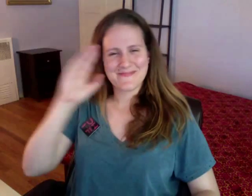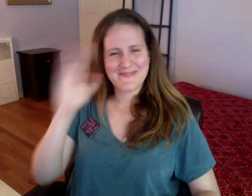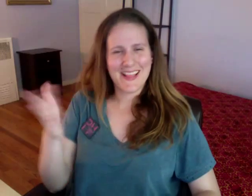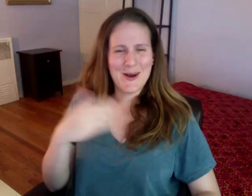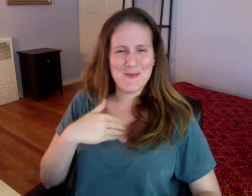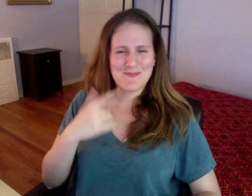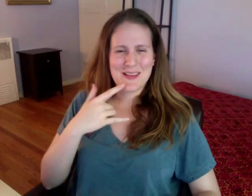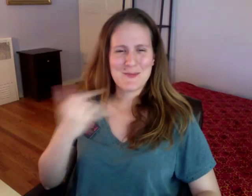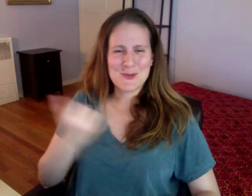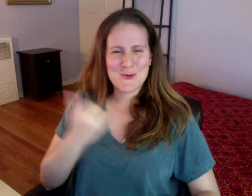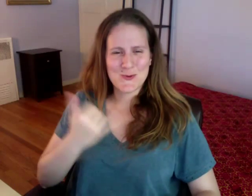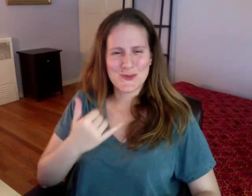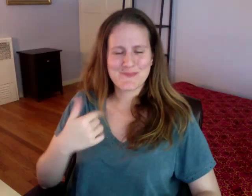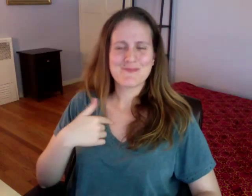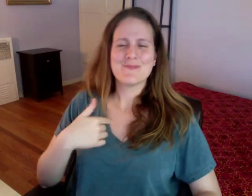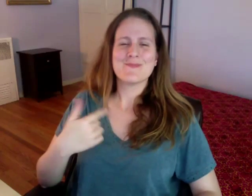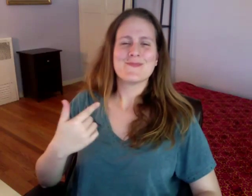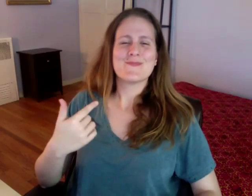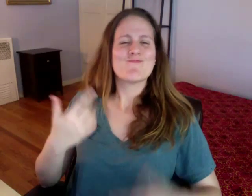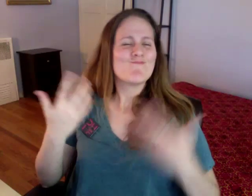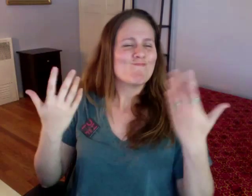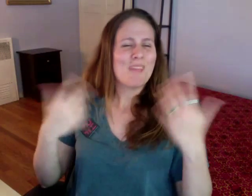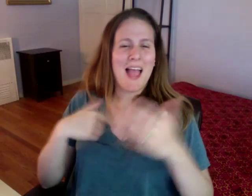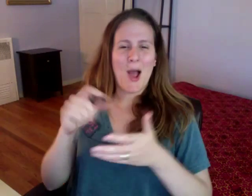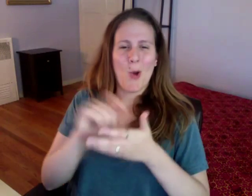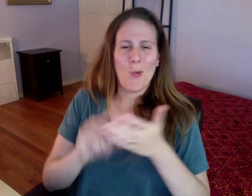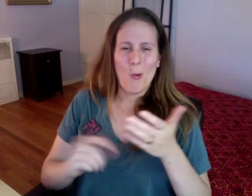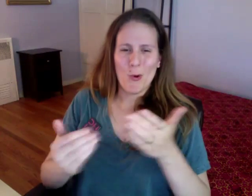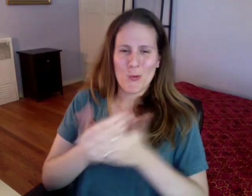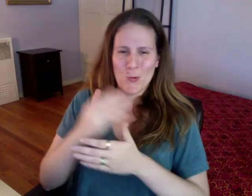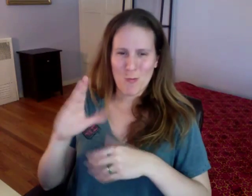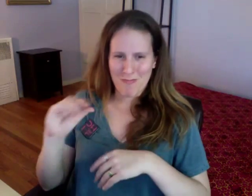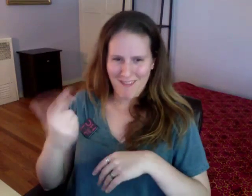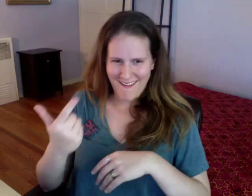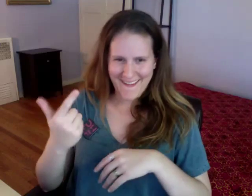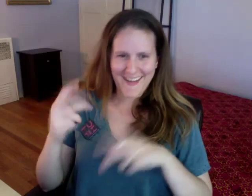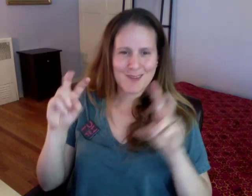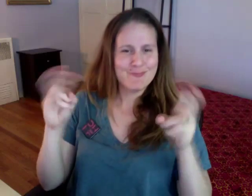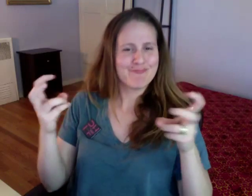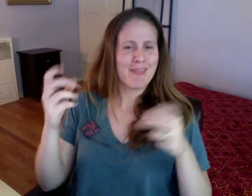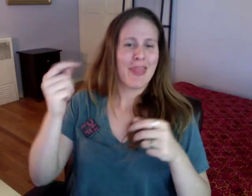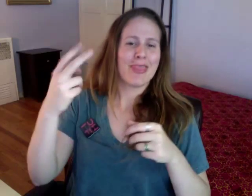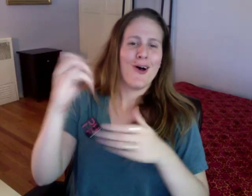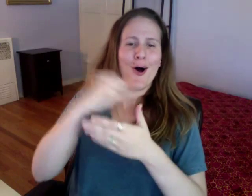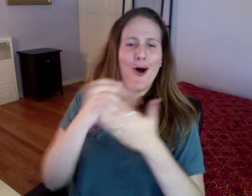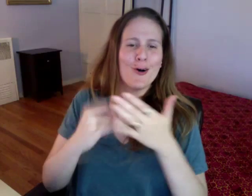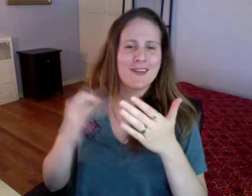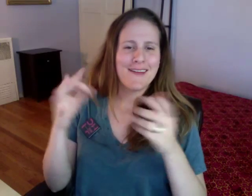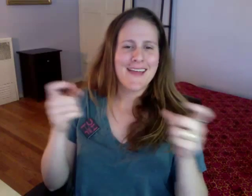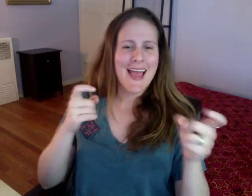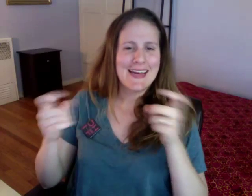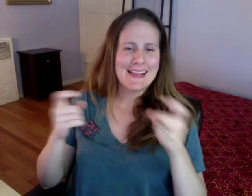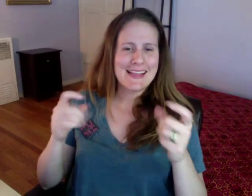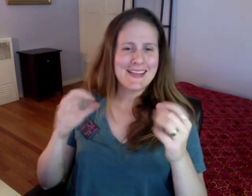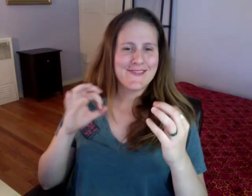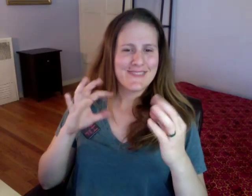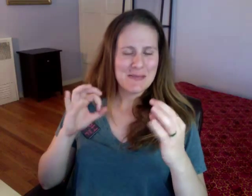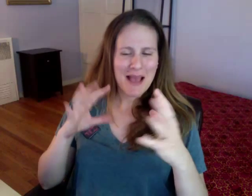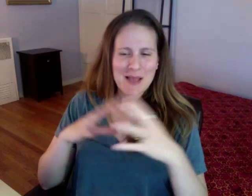Hello, I'm Jules. I wrote a new blog entitled "The Art of Handling Feedback."